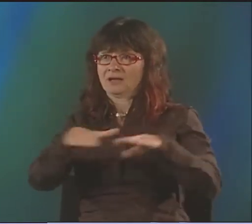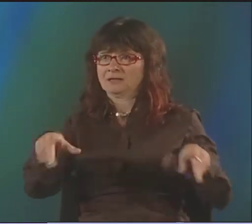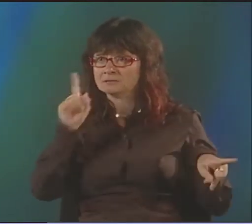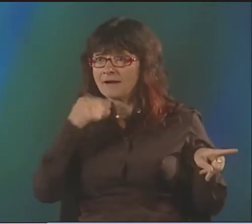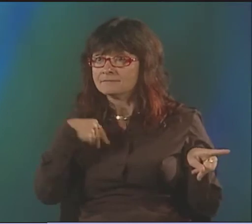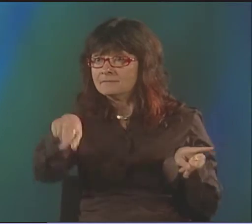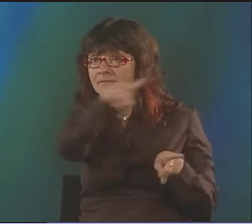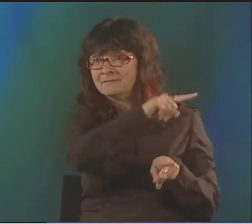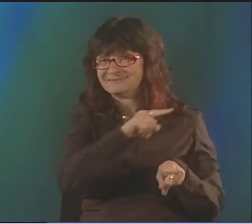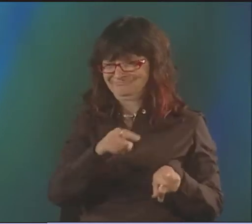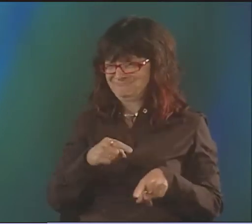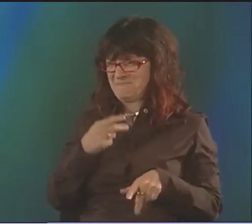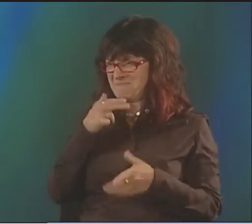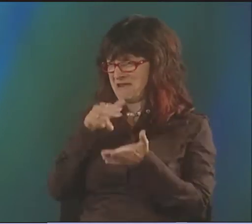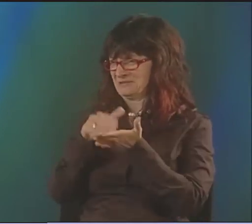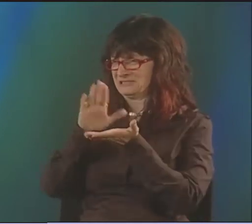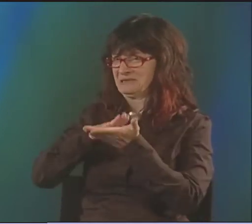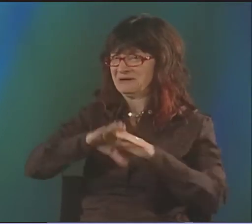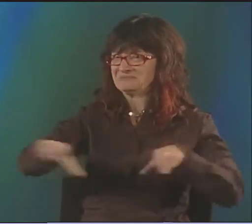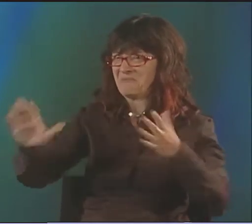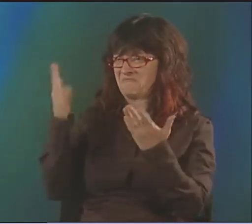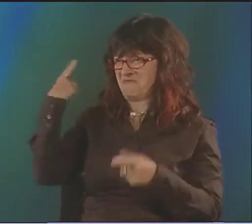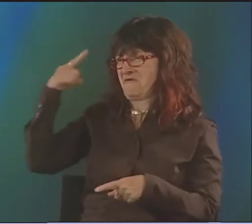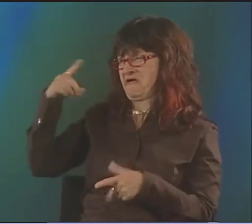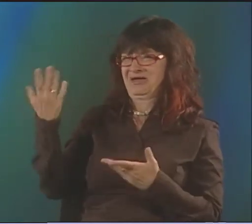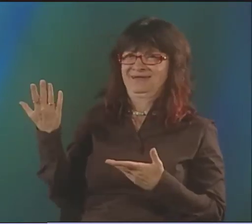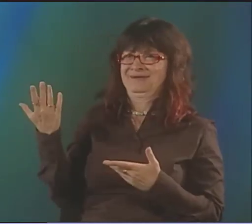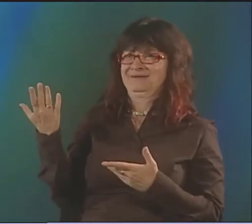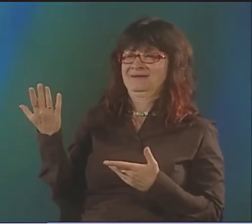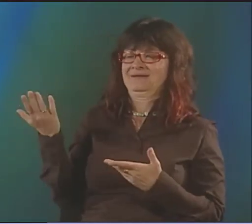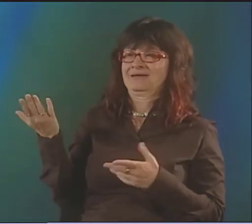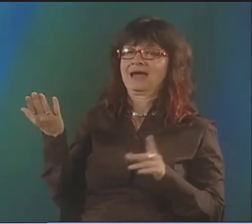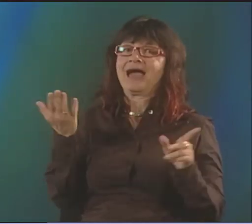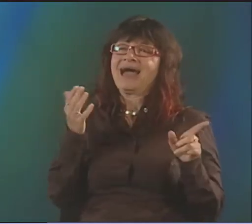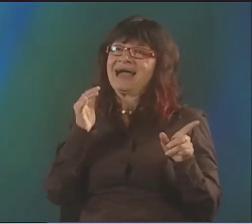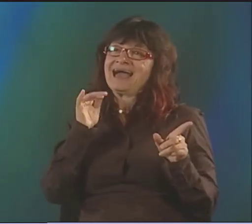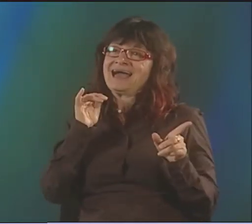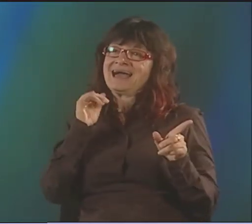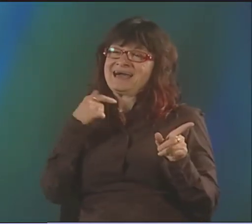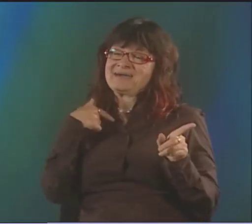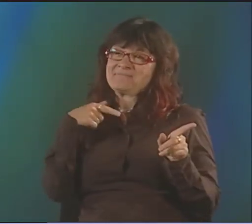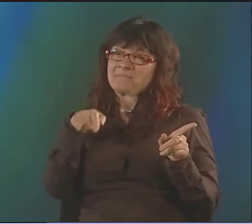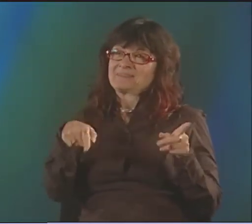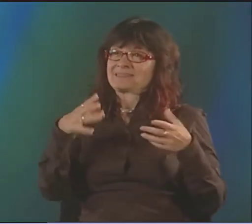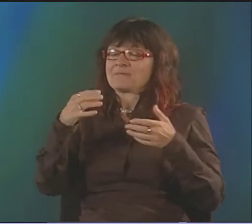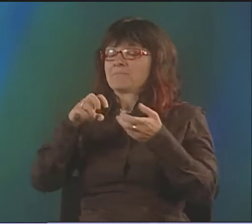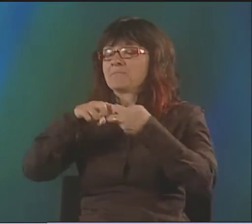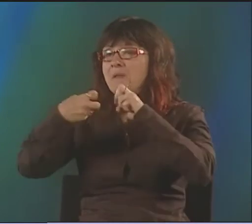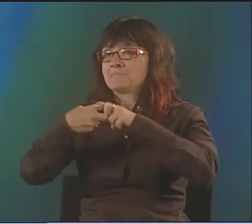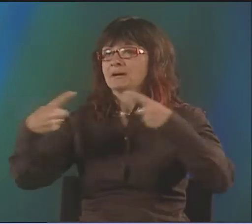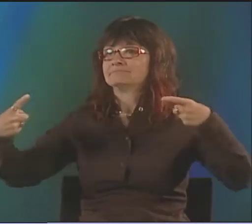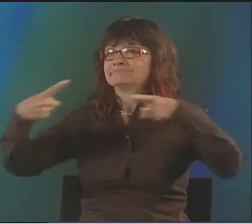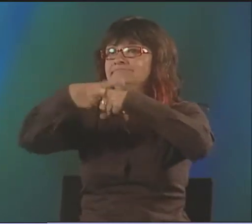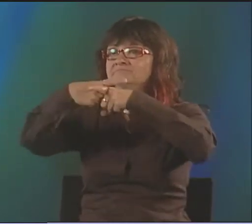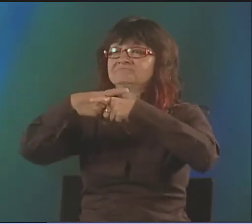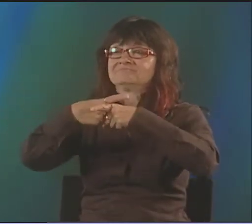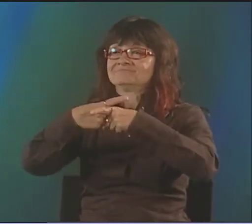THAT'S NOT DEAF!" AND THAT'S RIGHT, BECAUSE DEAF CULTURE DIDN'T NECESSARILY CONTAIN THOSE ASPECTS OF PERFORMANCE ART,